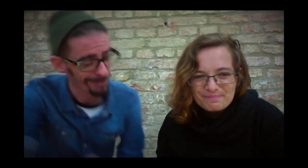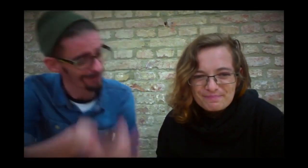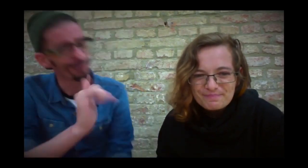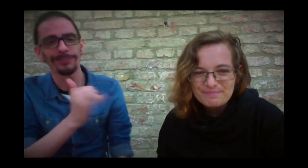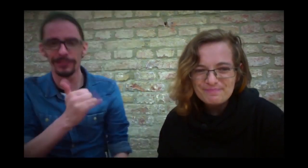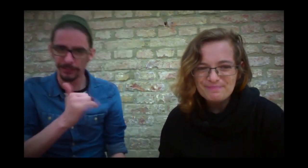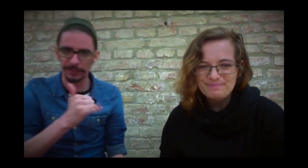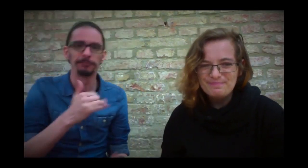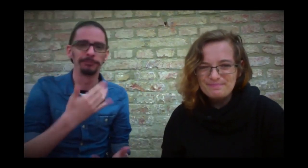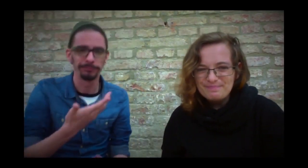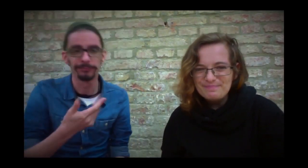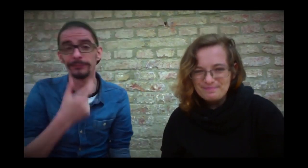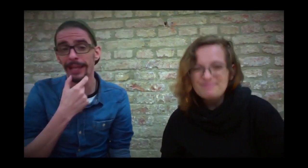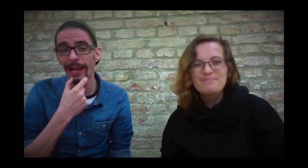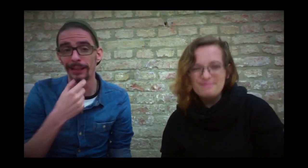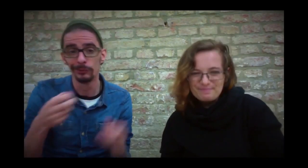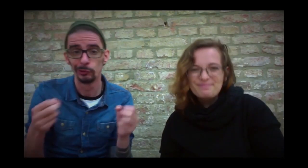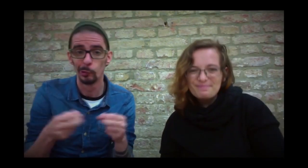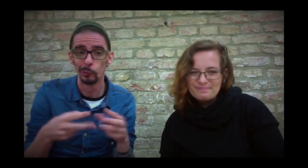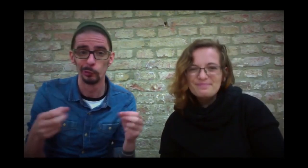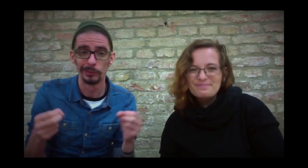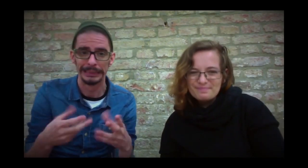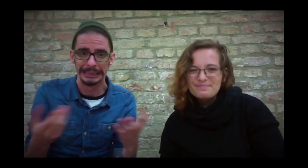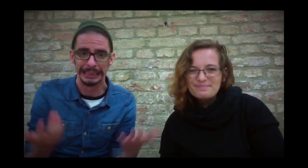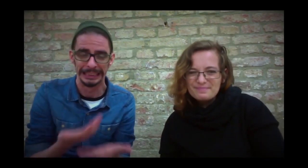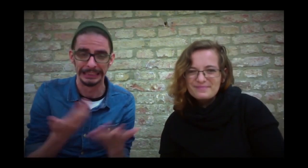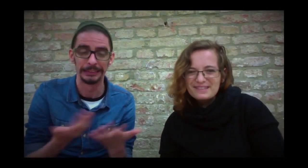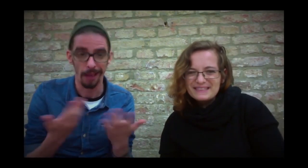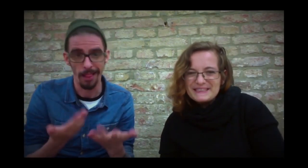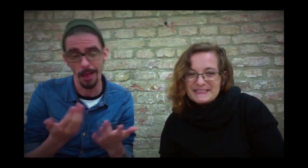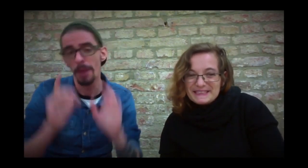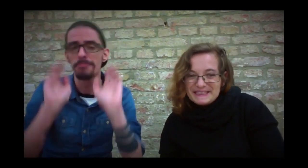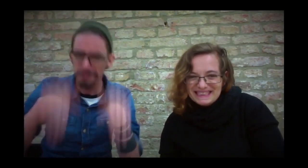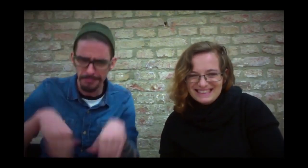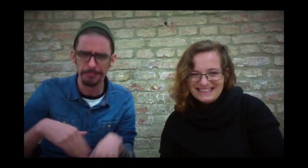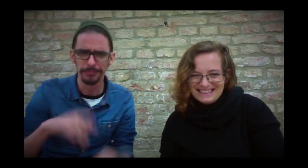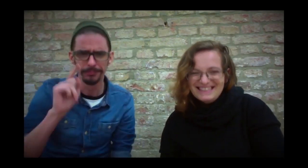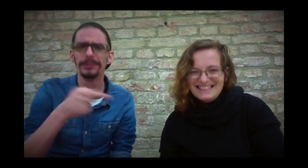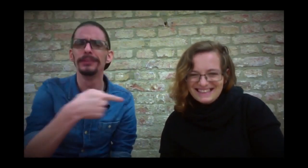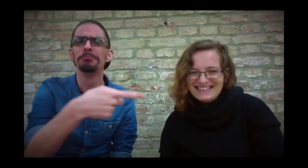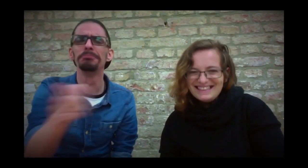Yes, there is one subtitle in English. It doesn’t matter.